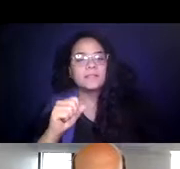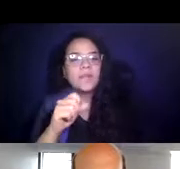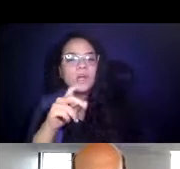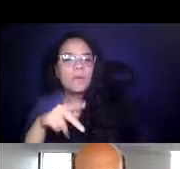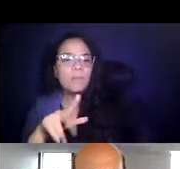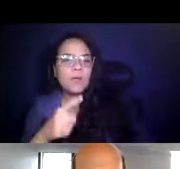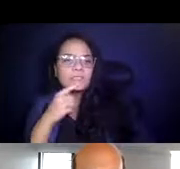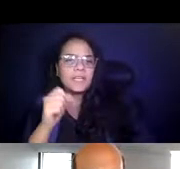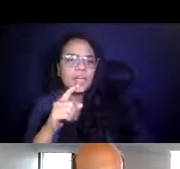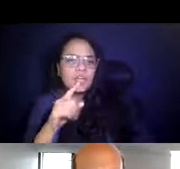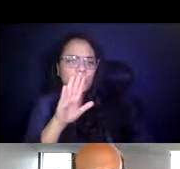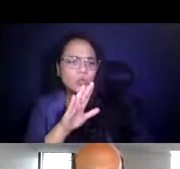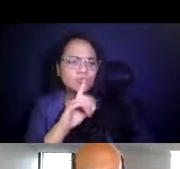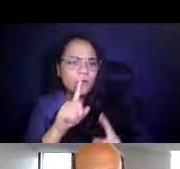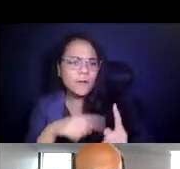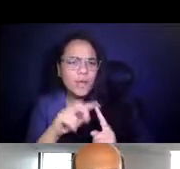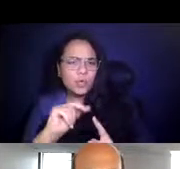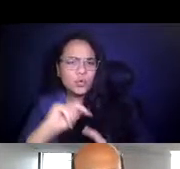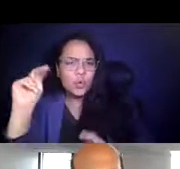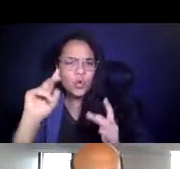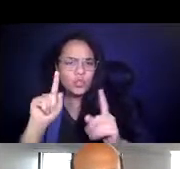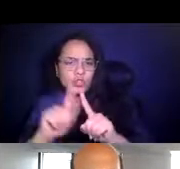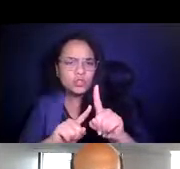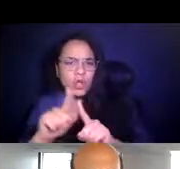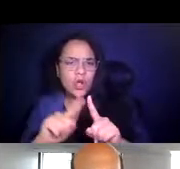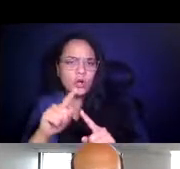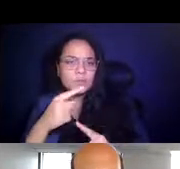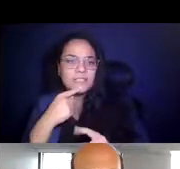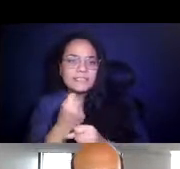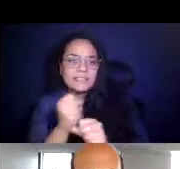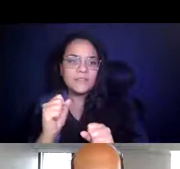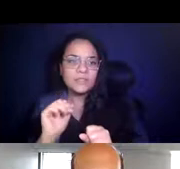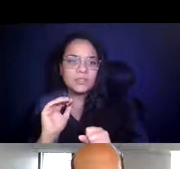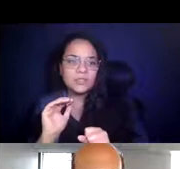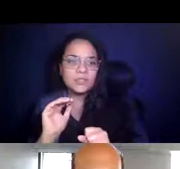at the DOT. 14:57:47 Safety is absolutely our popcorn